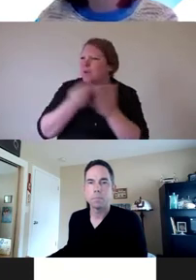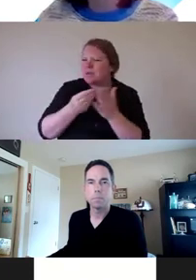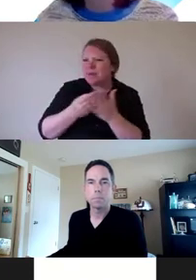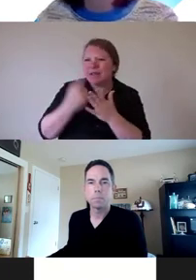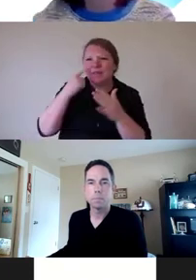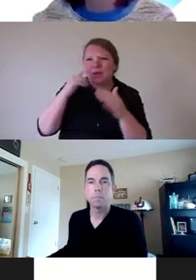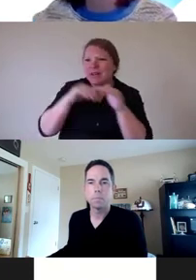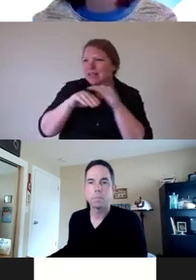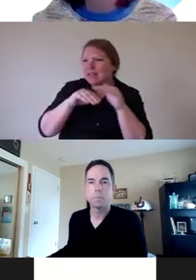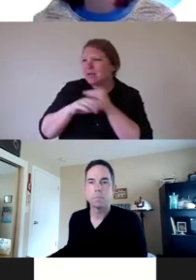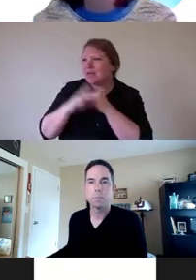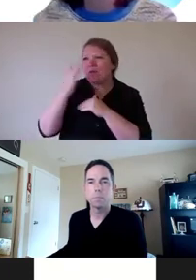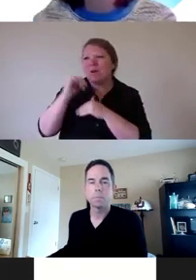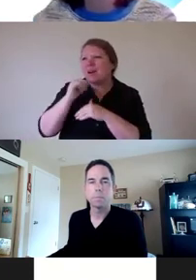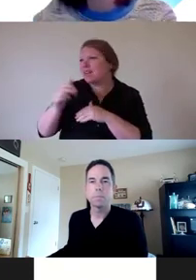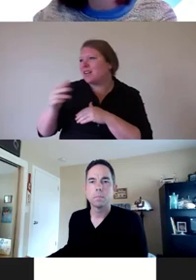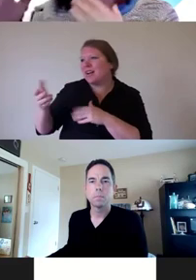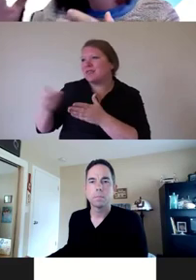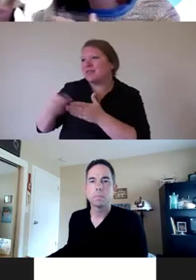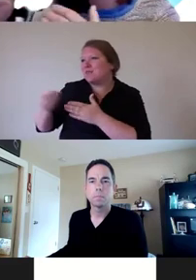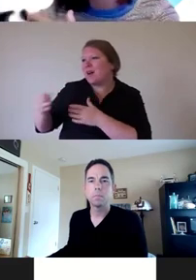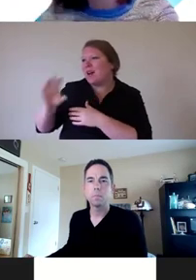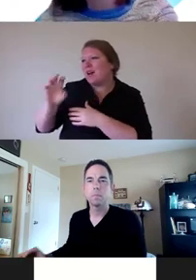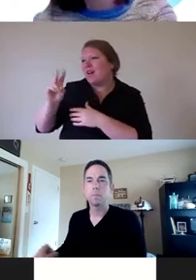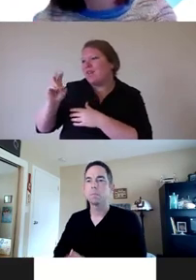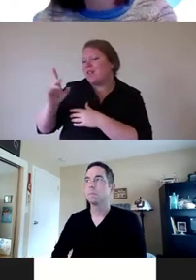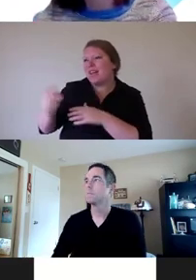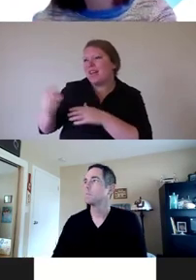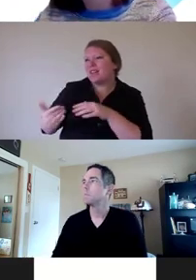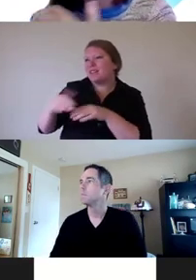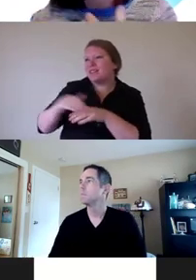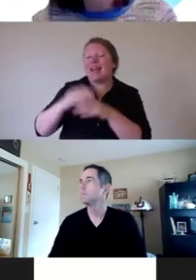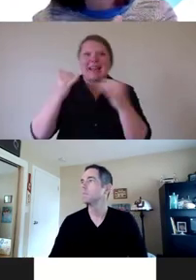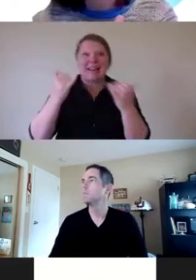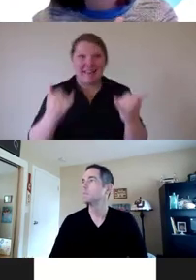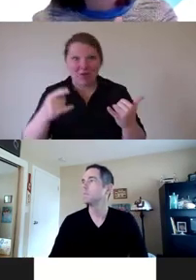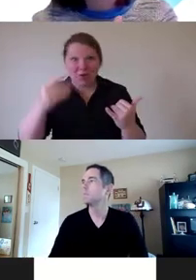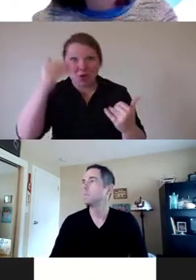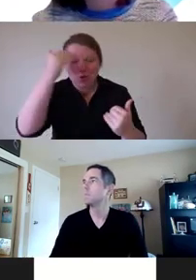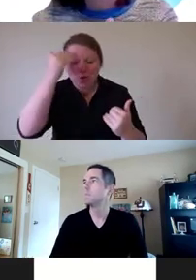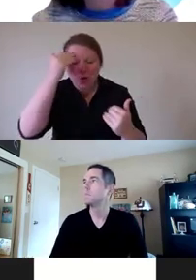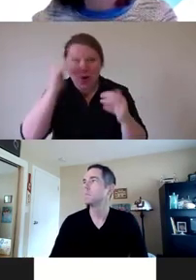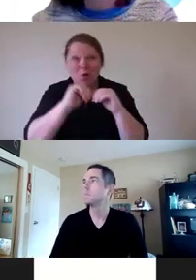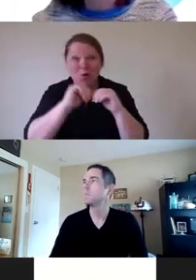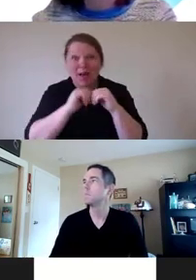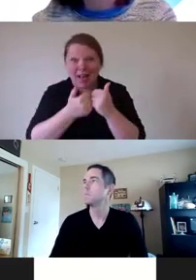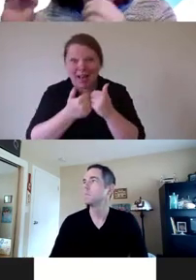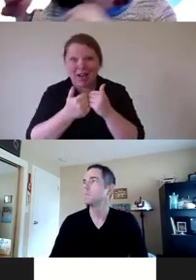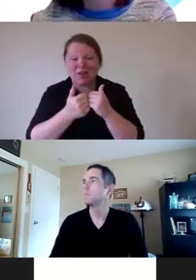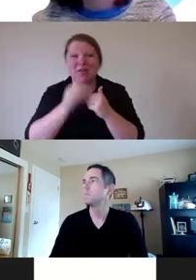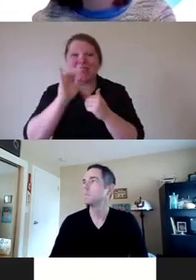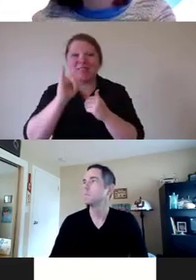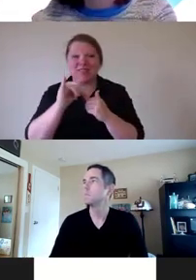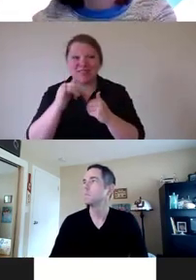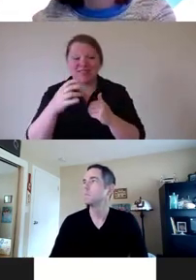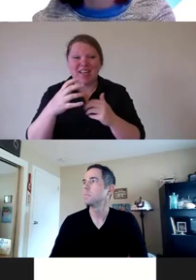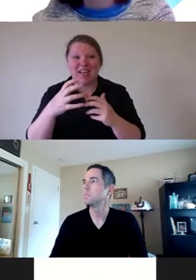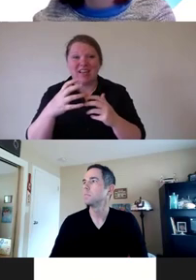Why don't we just use one of these overlays? Now, you know how to counter that argument with why overlays